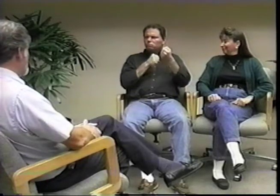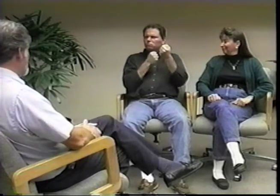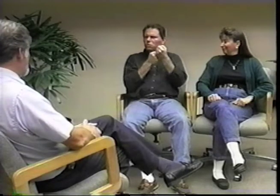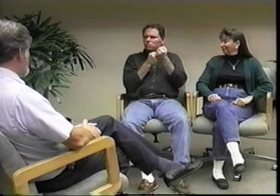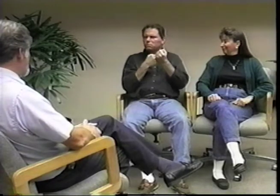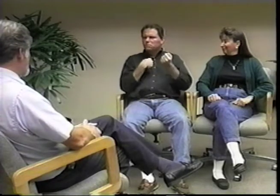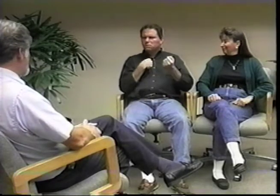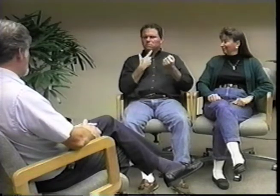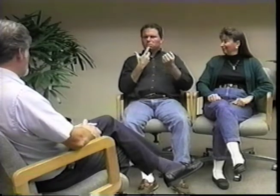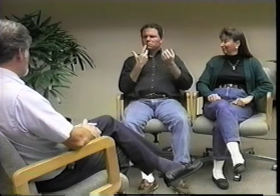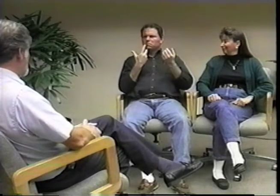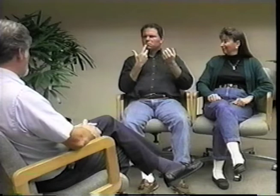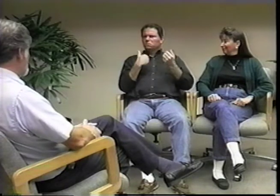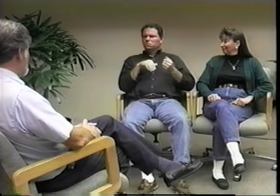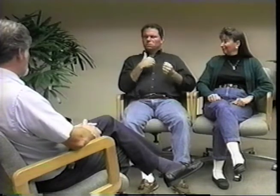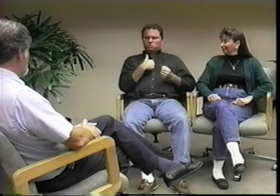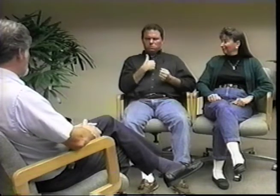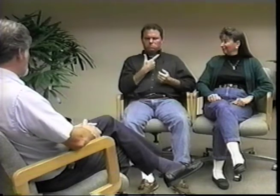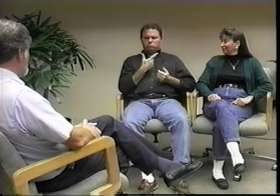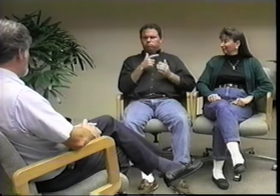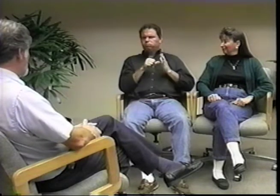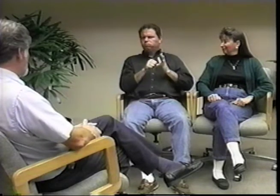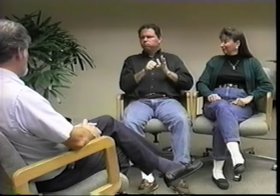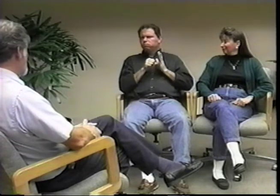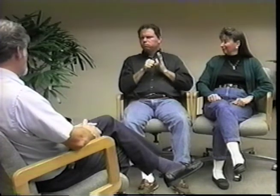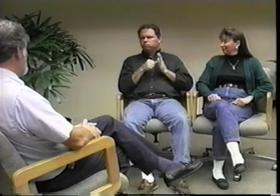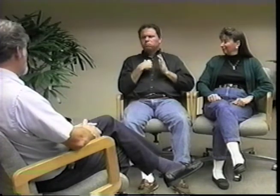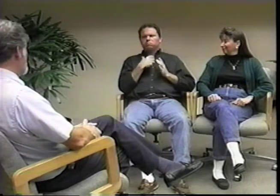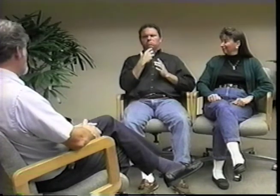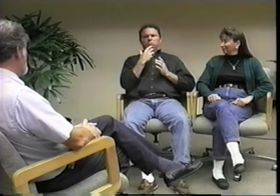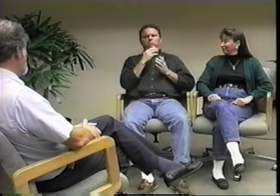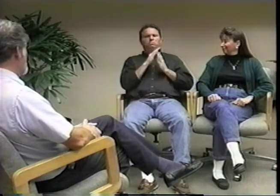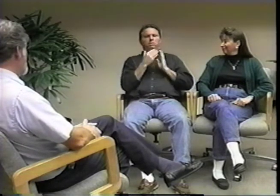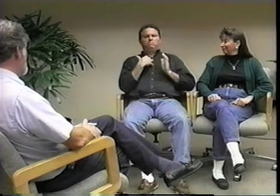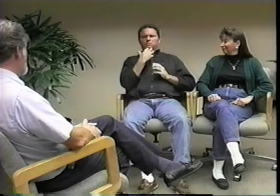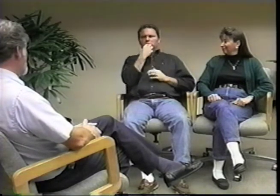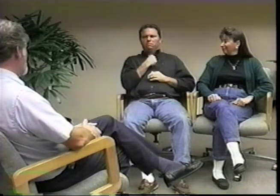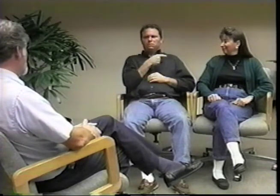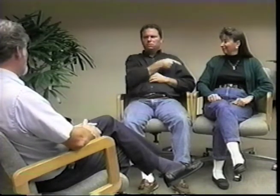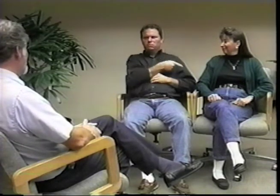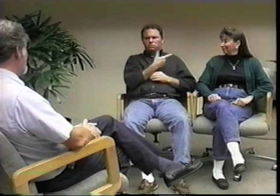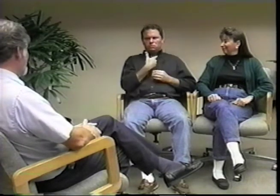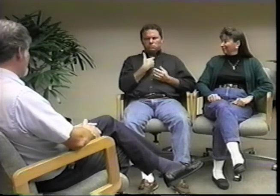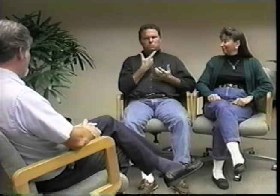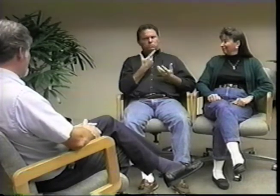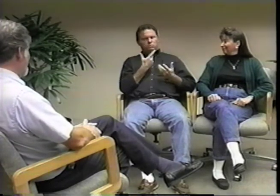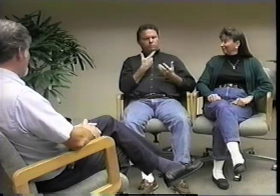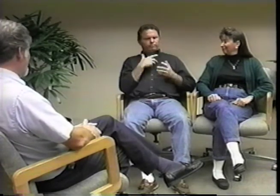we were a perfect match. Kimberly was very supportive and that really impressed me,